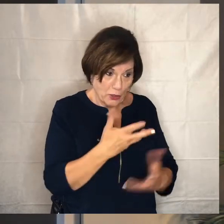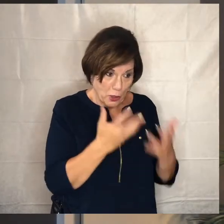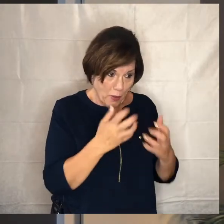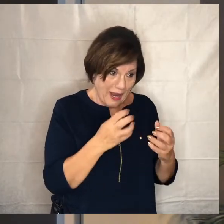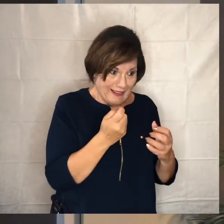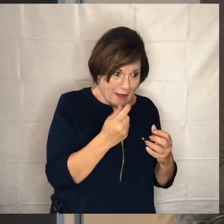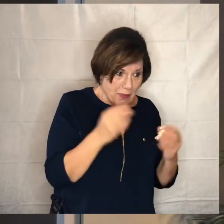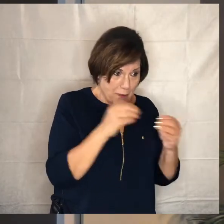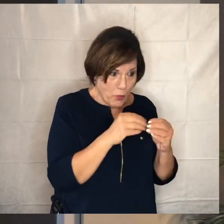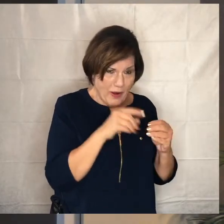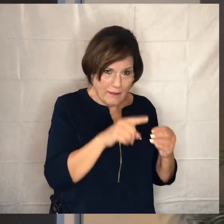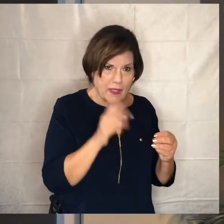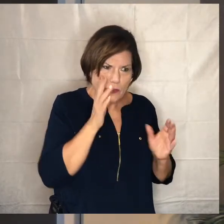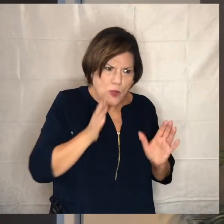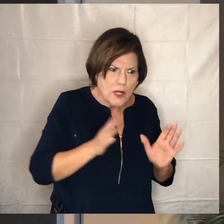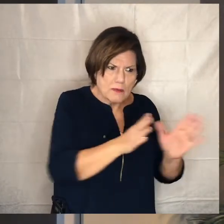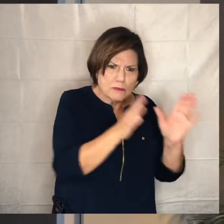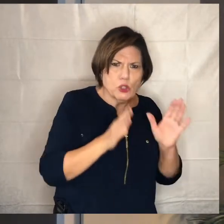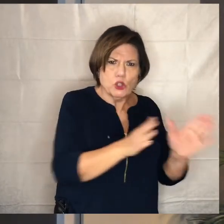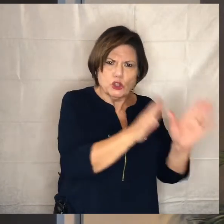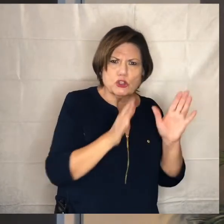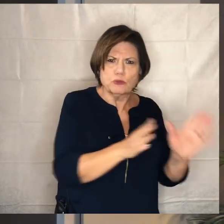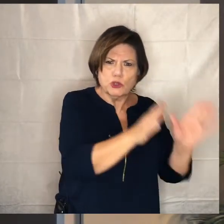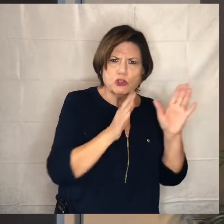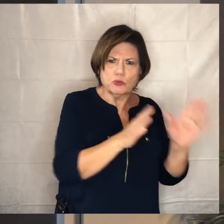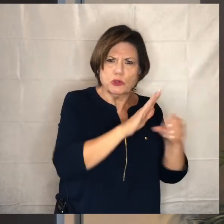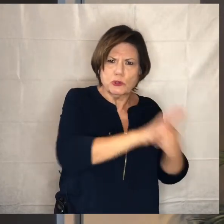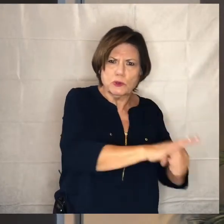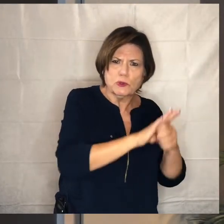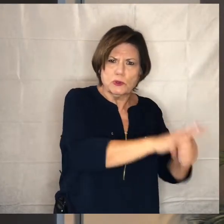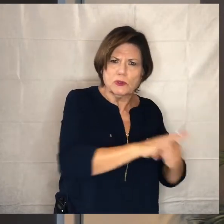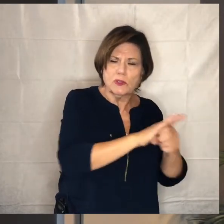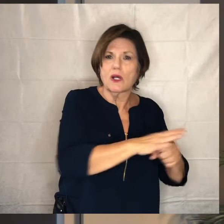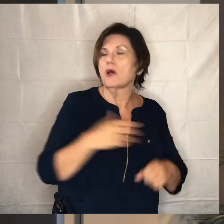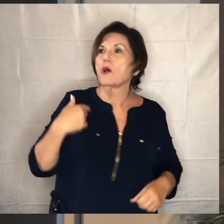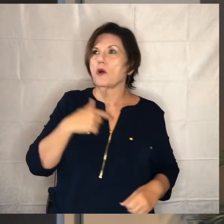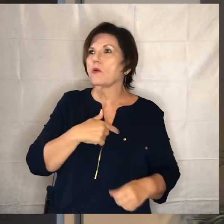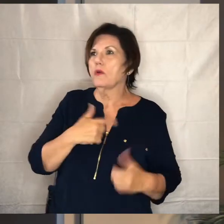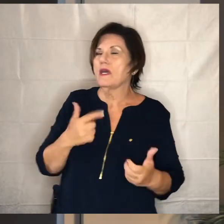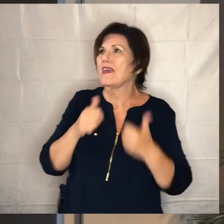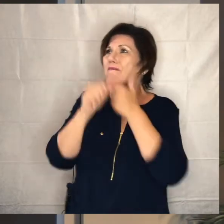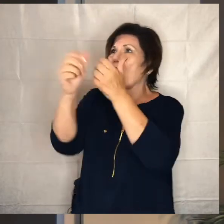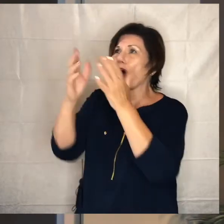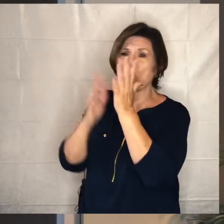of this they're gonna push the edge and at some point we as the followers of jesus have to be